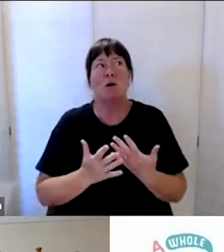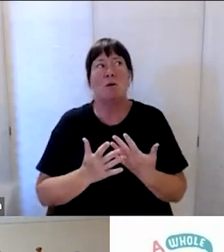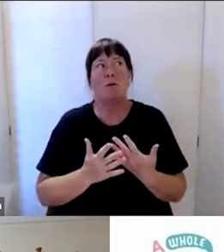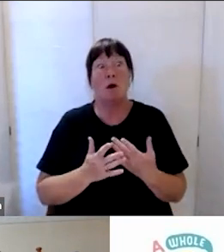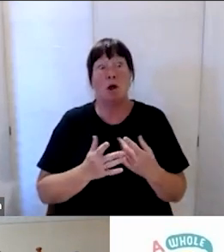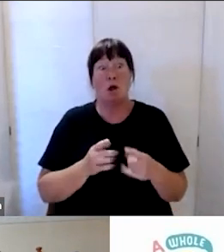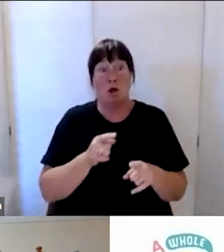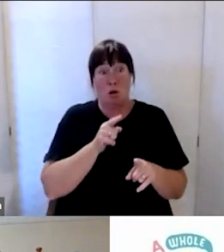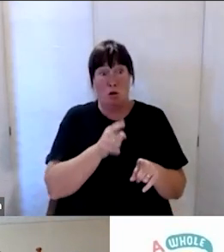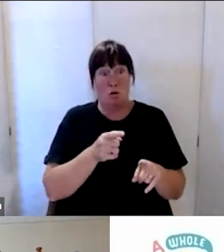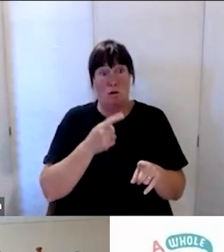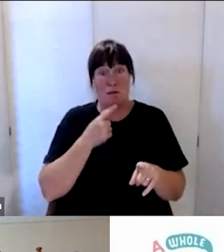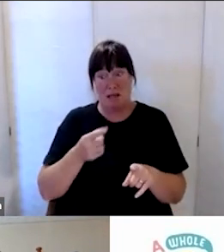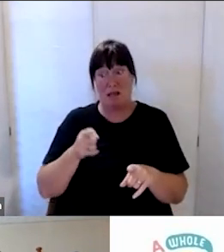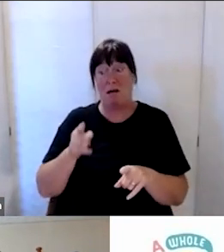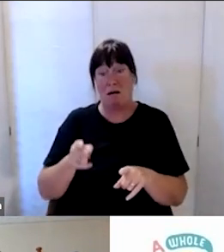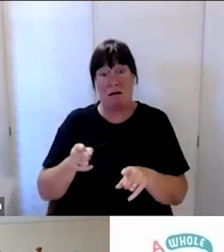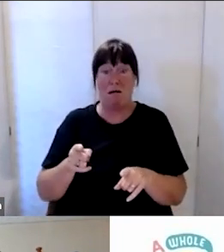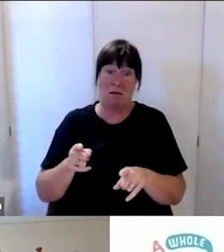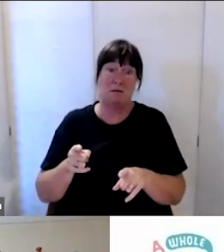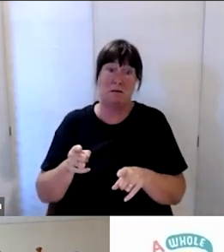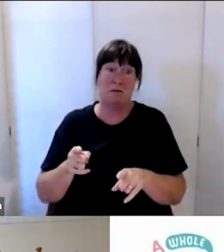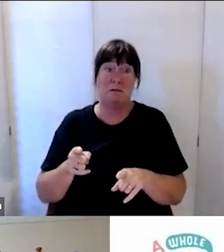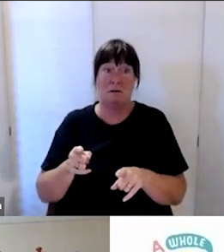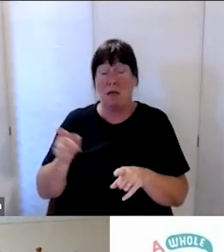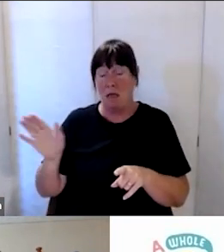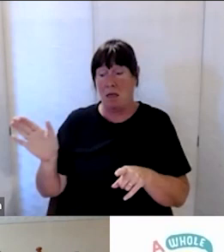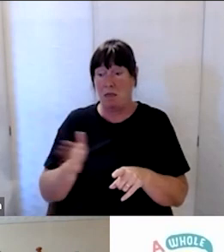that they’re the people that should have the repository of all the information for these sorts of things.